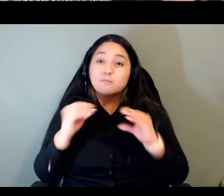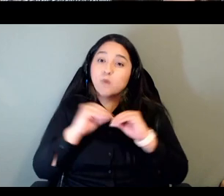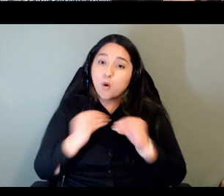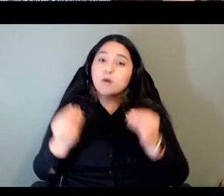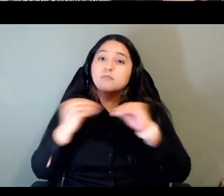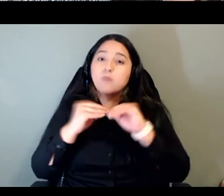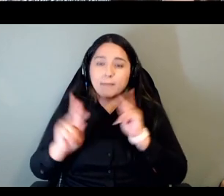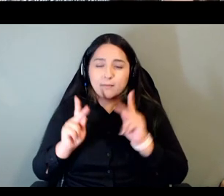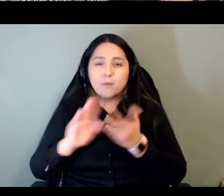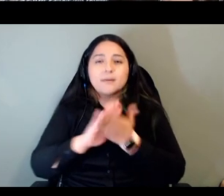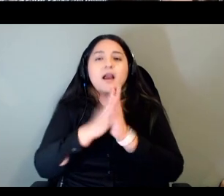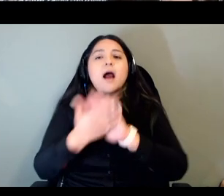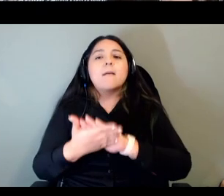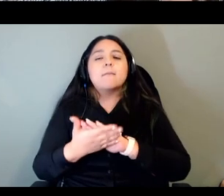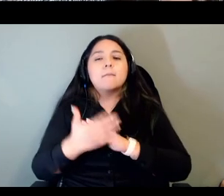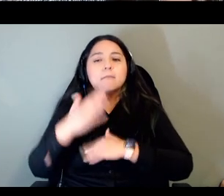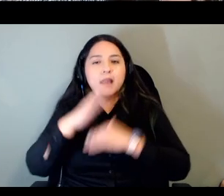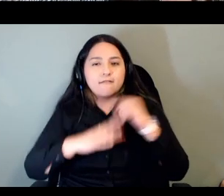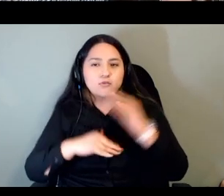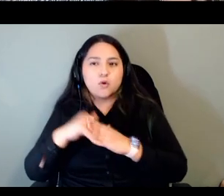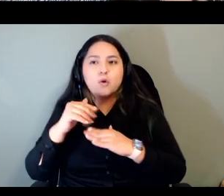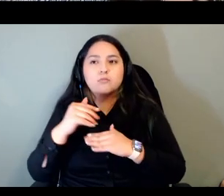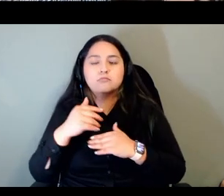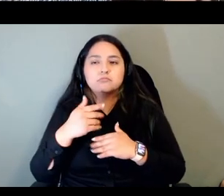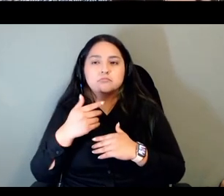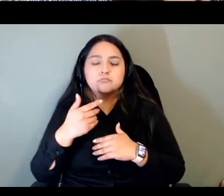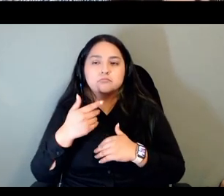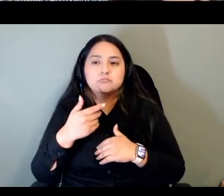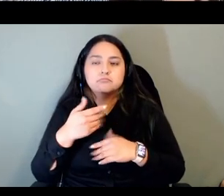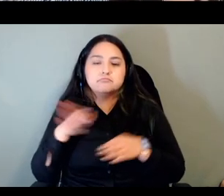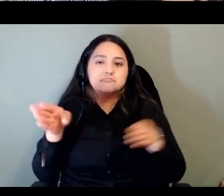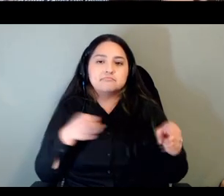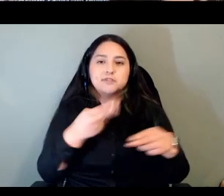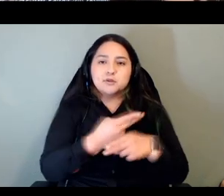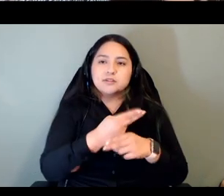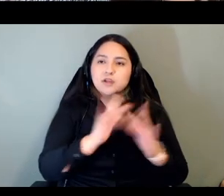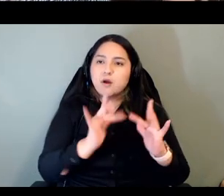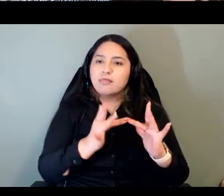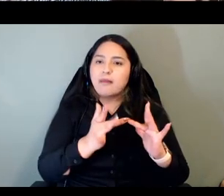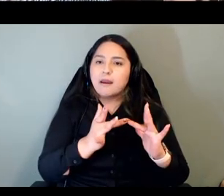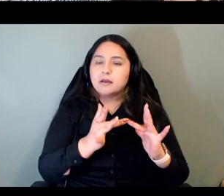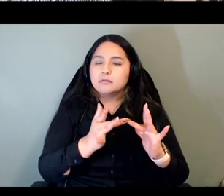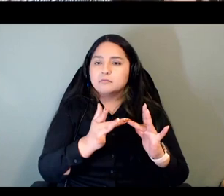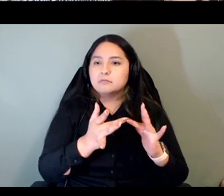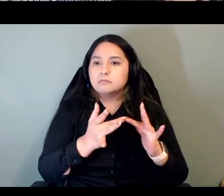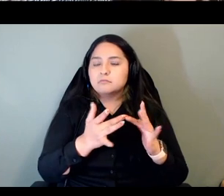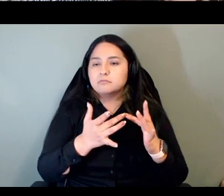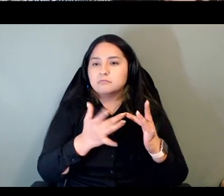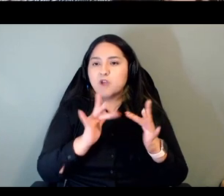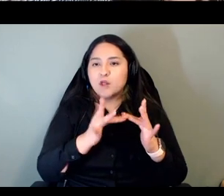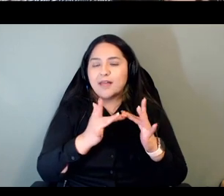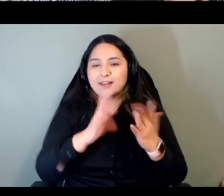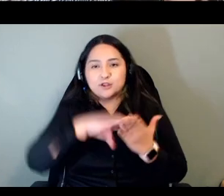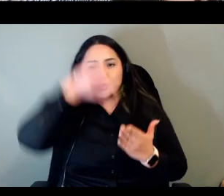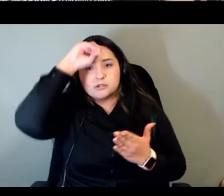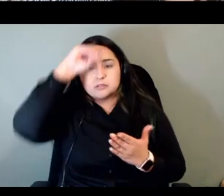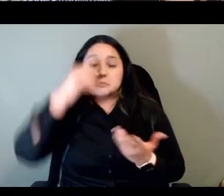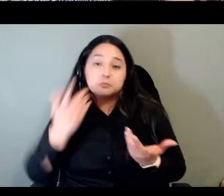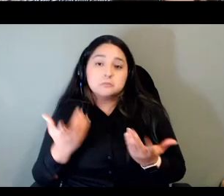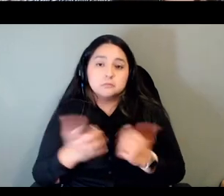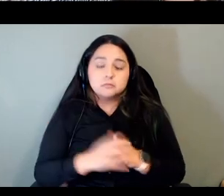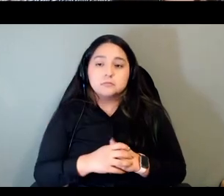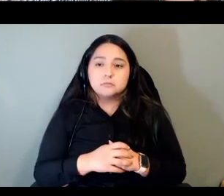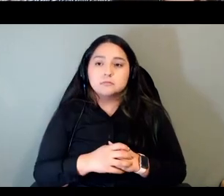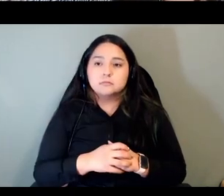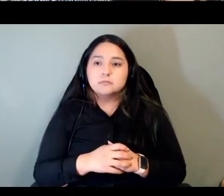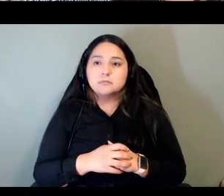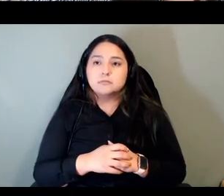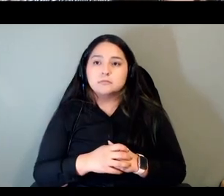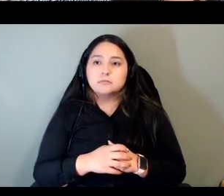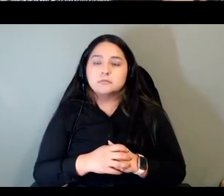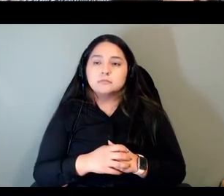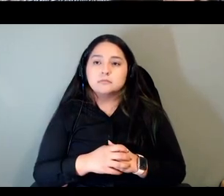comfortable with with online with call type you know um pedagogy and uh but in a perfect